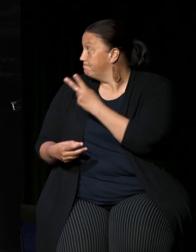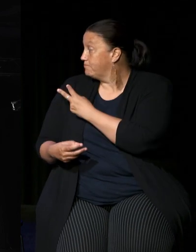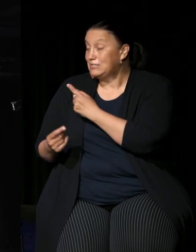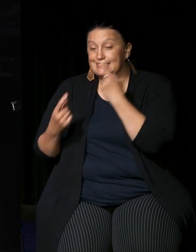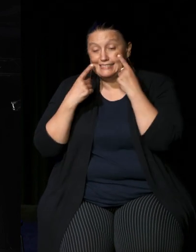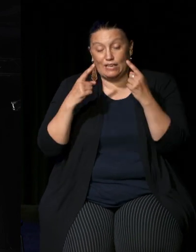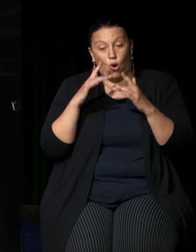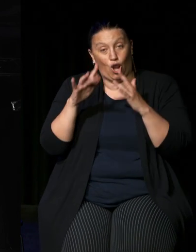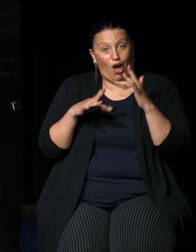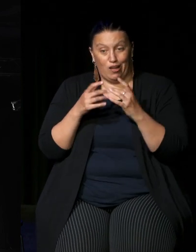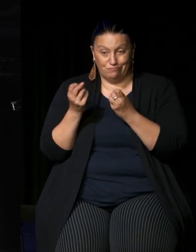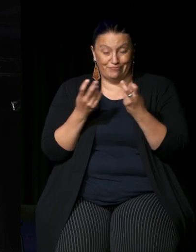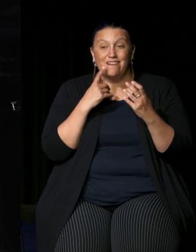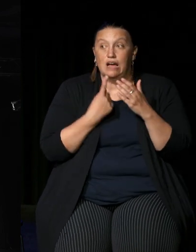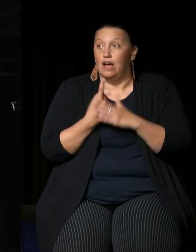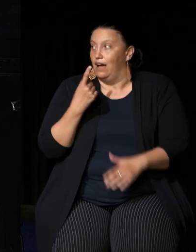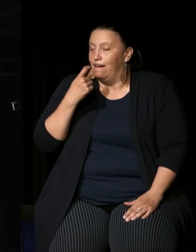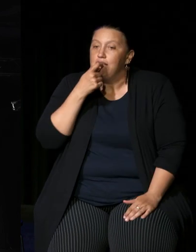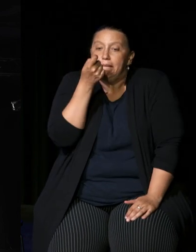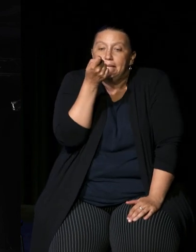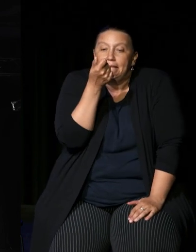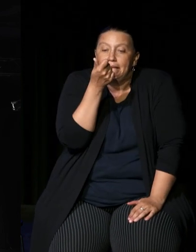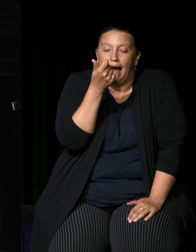how they've been unfolding they were up there while you were talking you were yeah and they